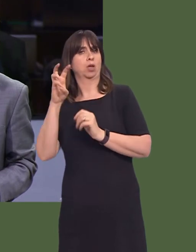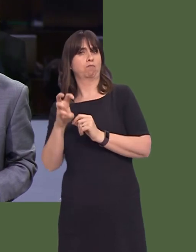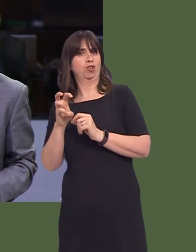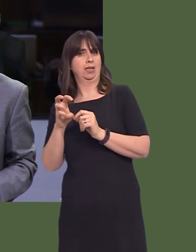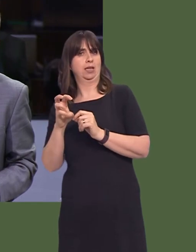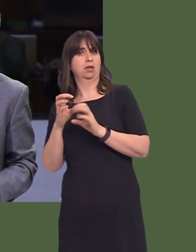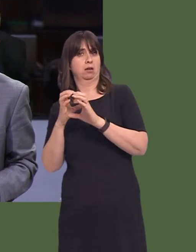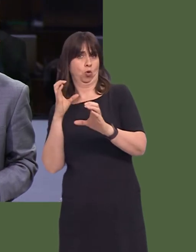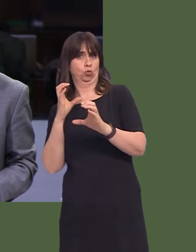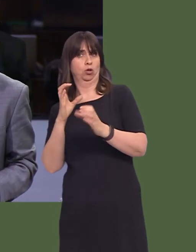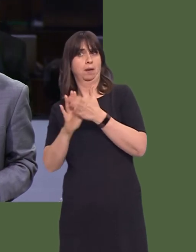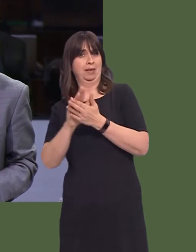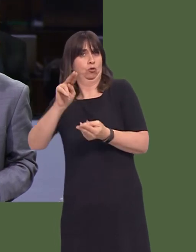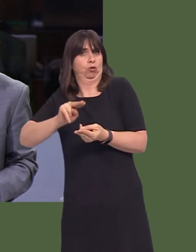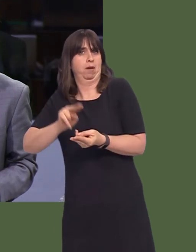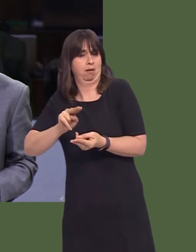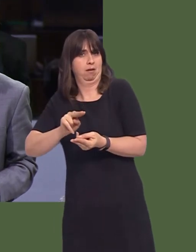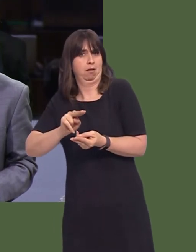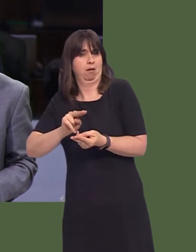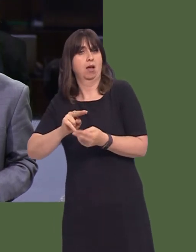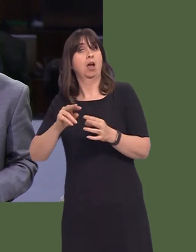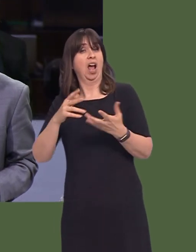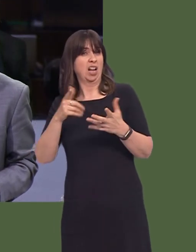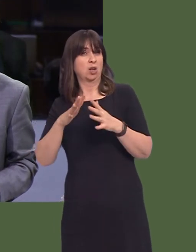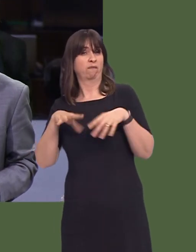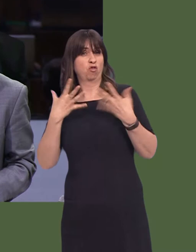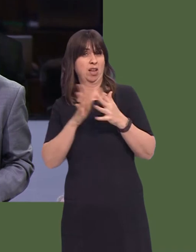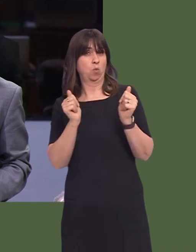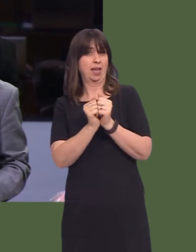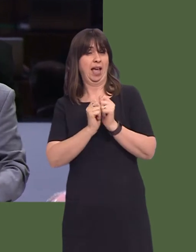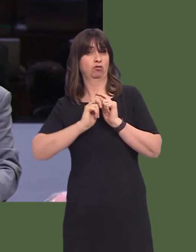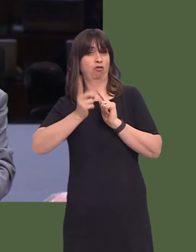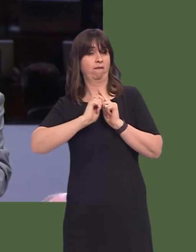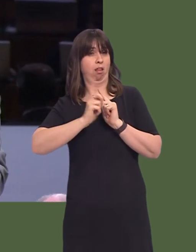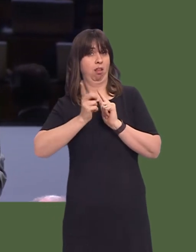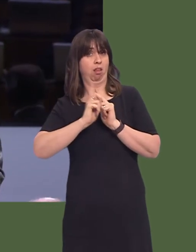the pilot on the free weekend bus travel on the TrawsCymru network?